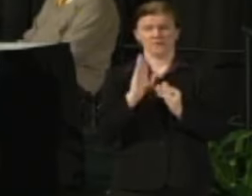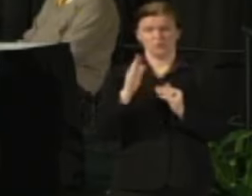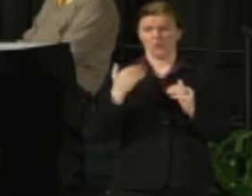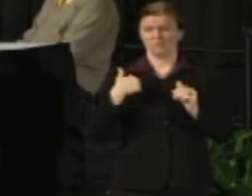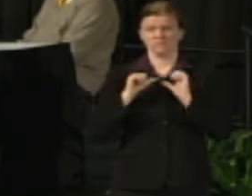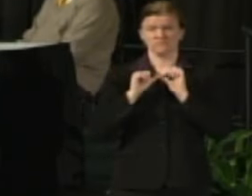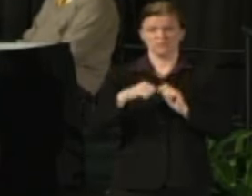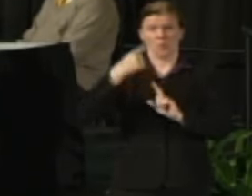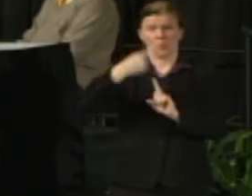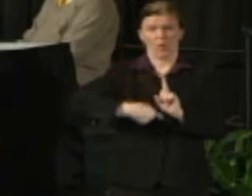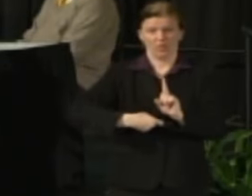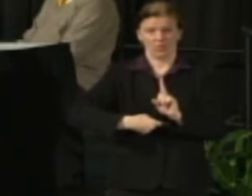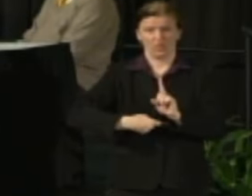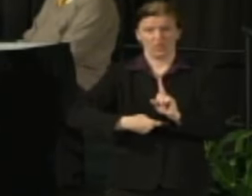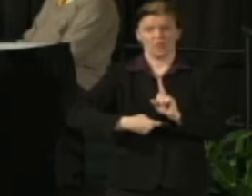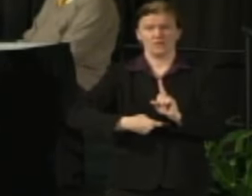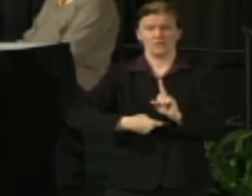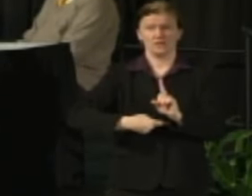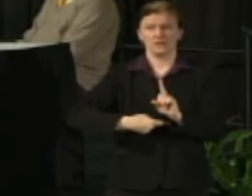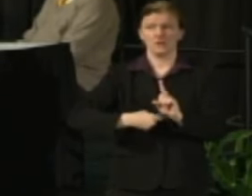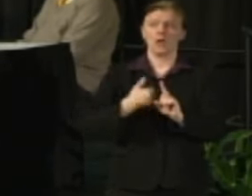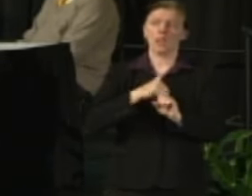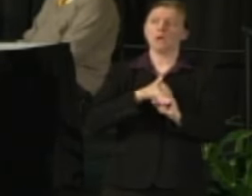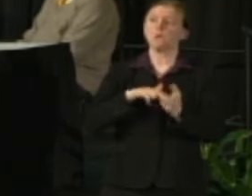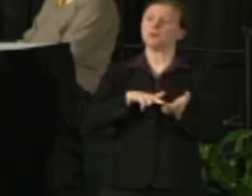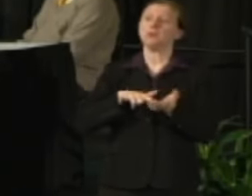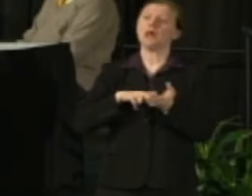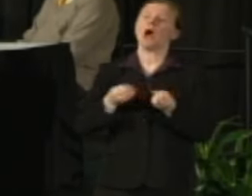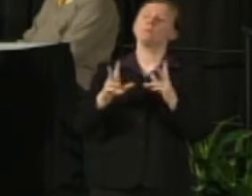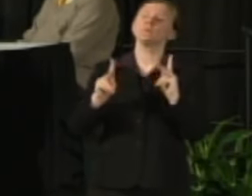and see we'll use attendance as our indicator of what interest there is.